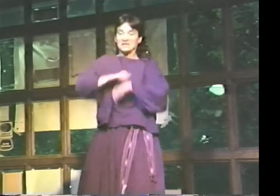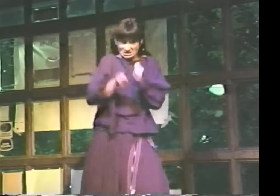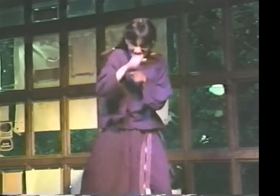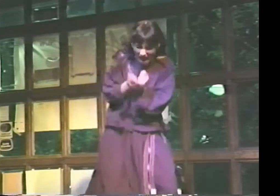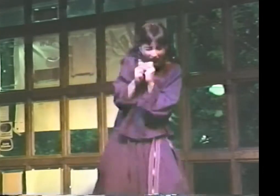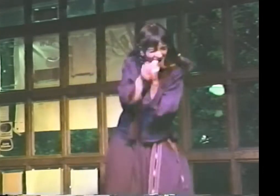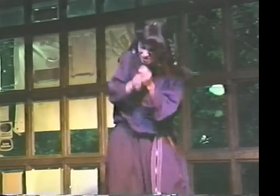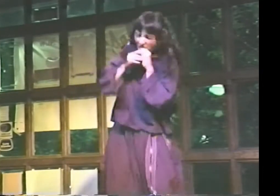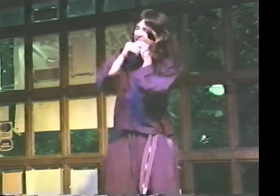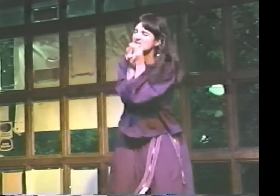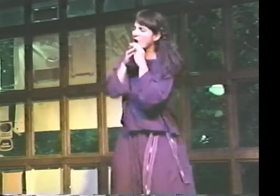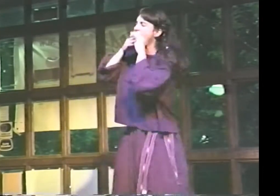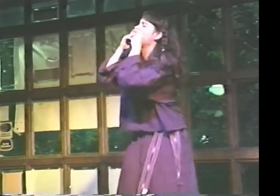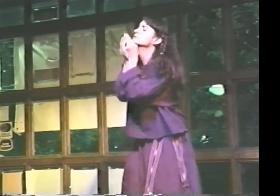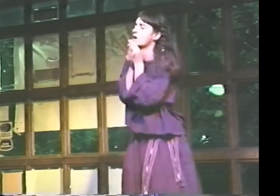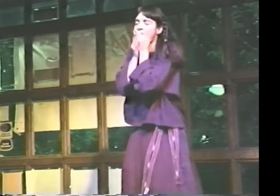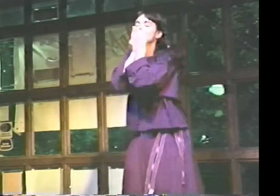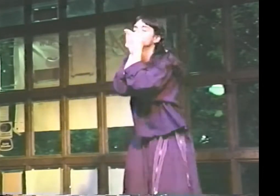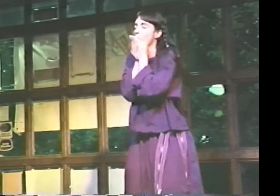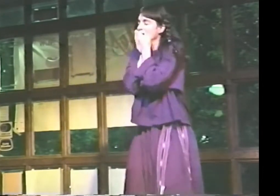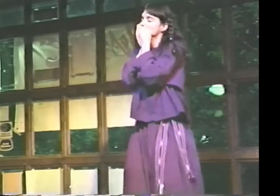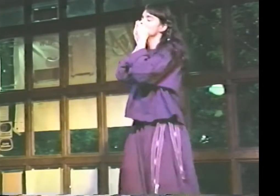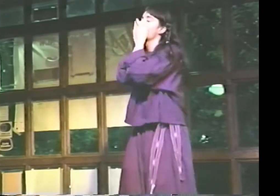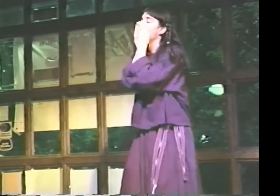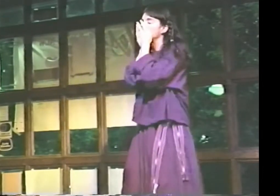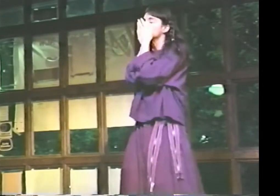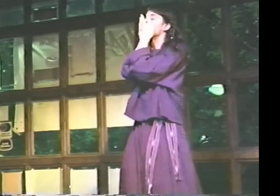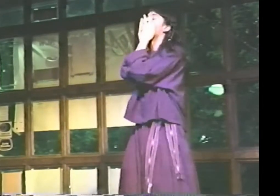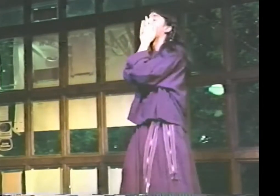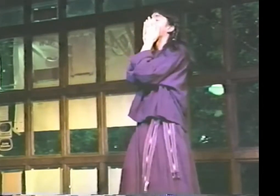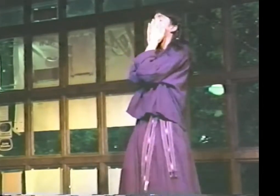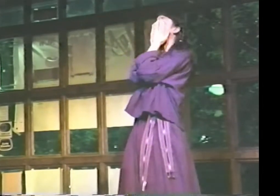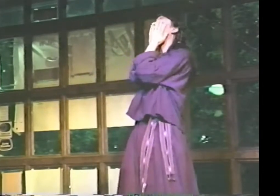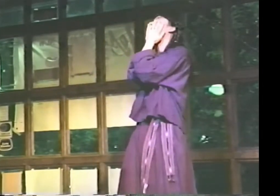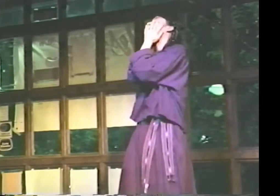I COULDN'T TAKE IT ANYMORE. I DEVOURED IT. [BREATHING HEAVILY]